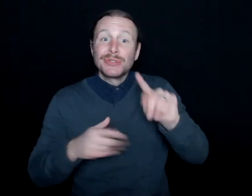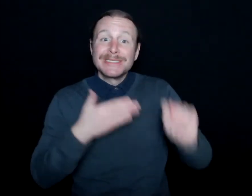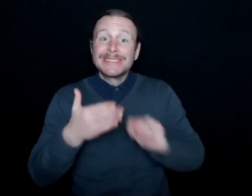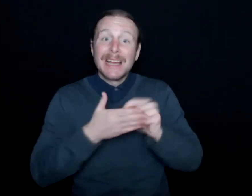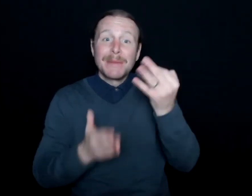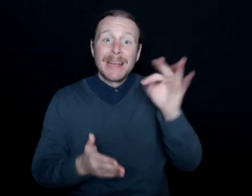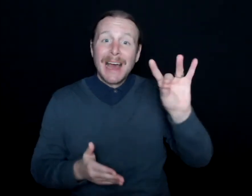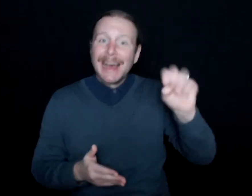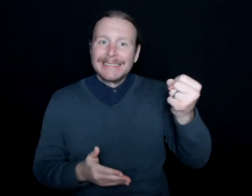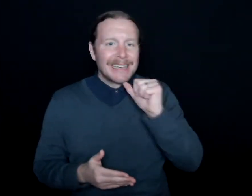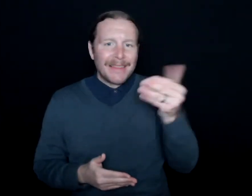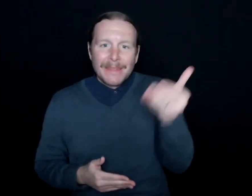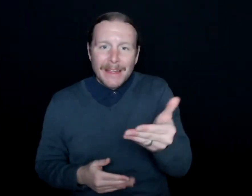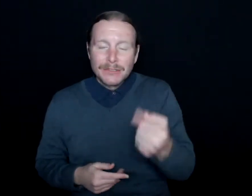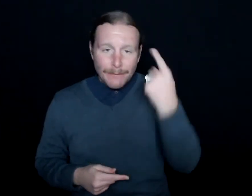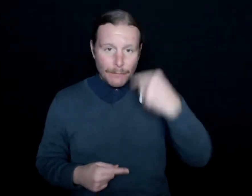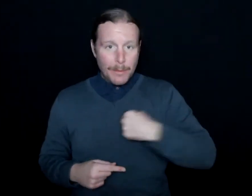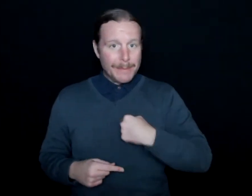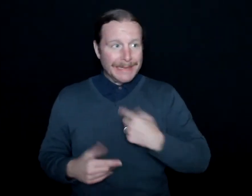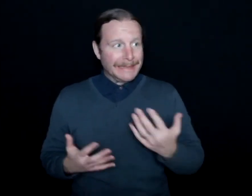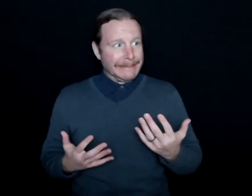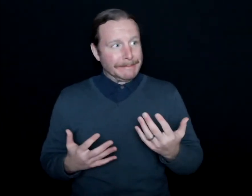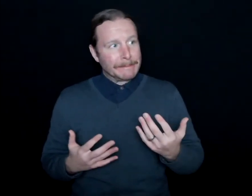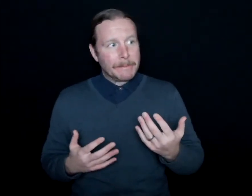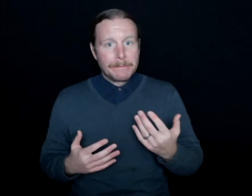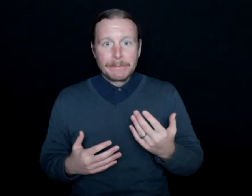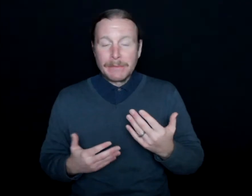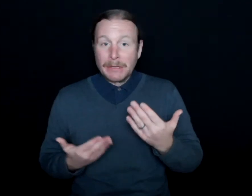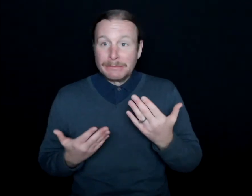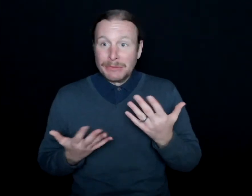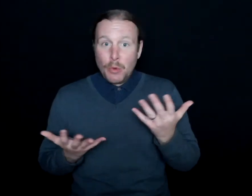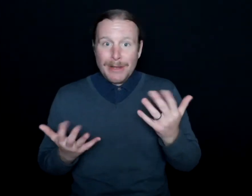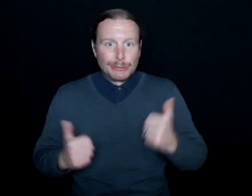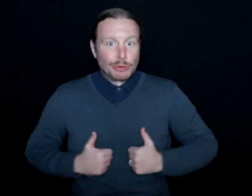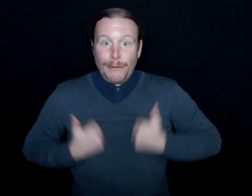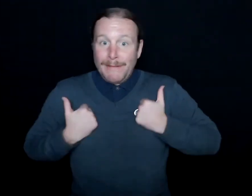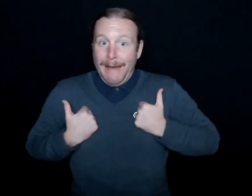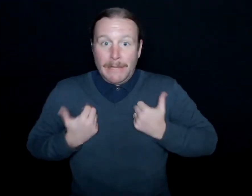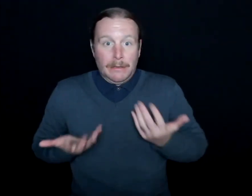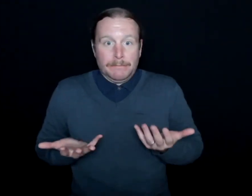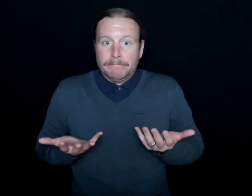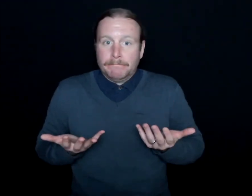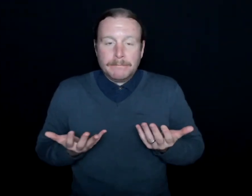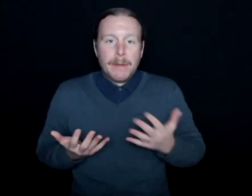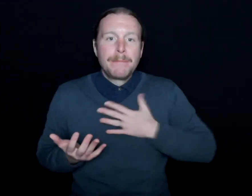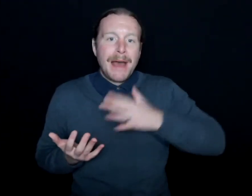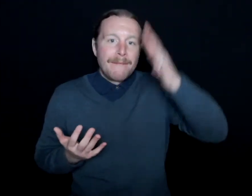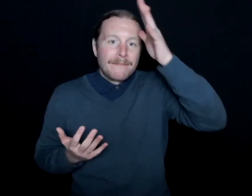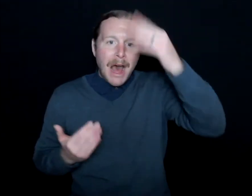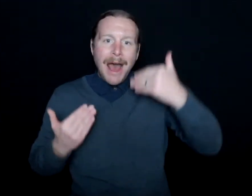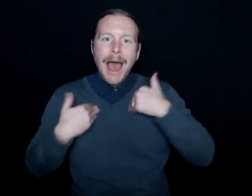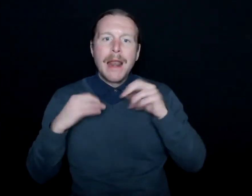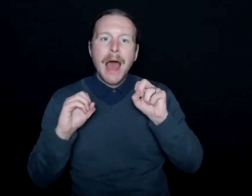For me, it was just this is all I knew. And my father had a key to the hearing world.